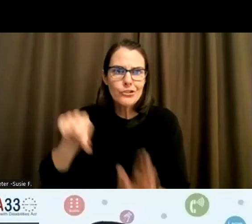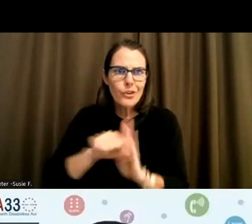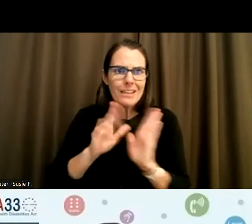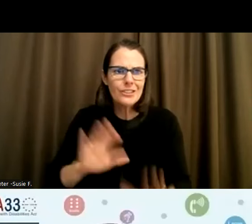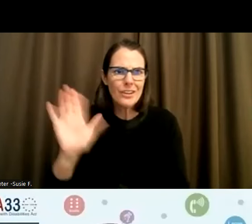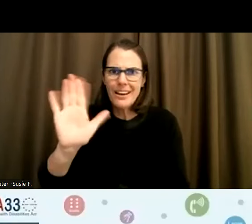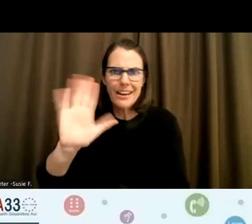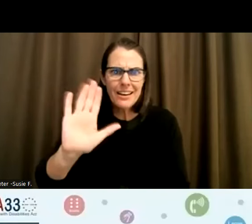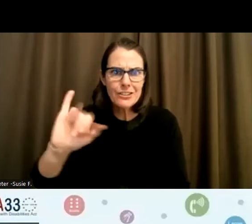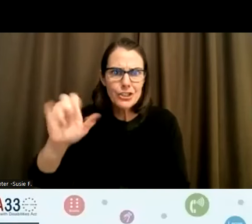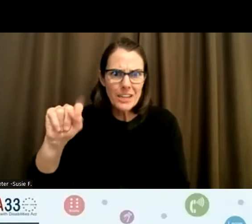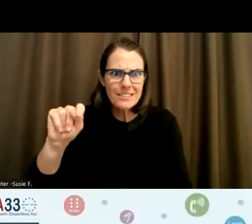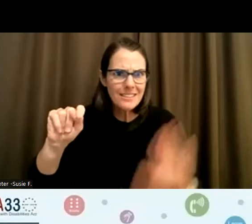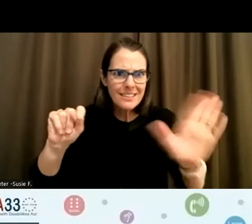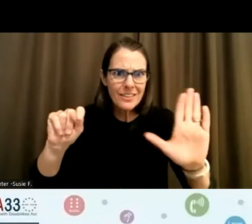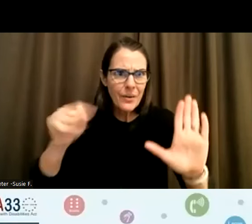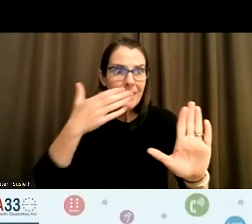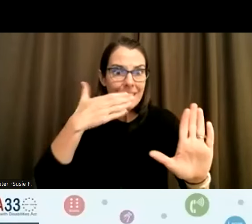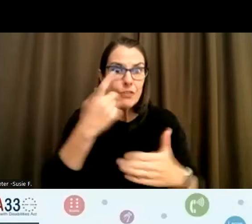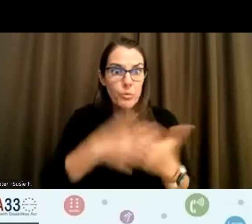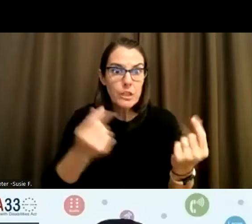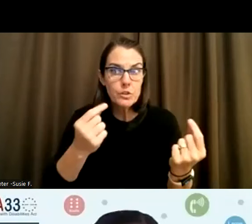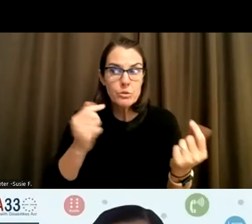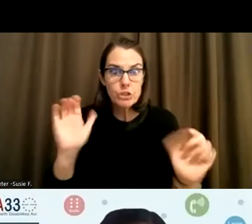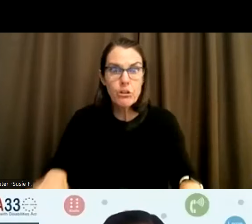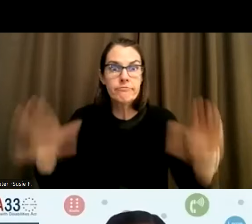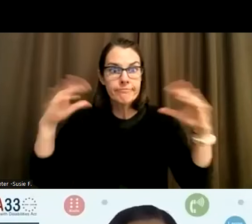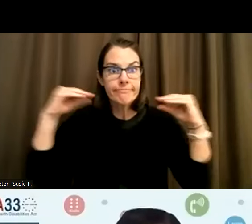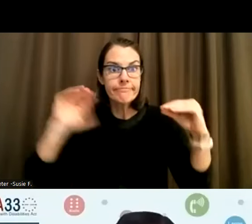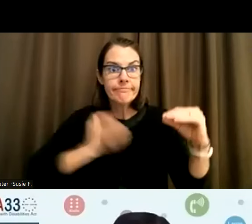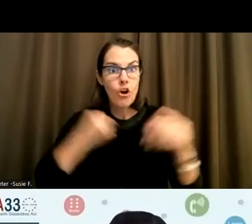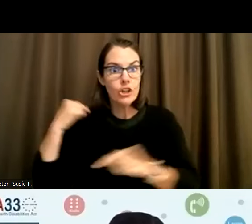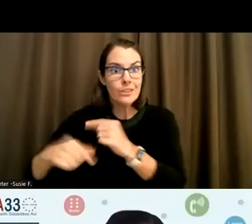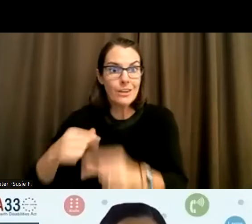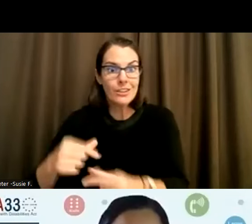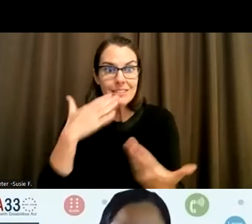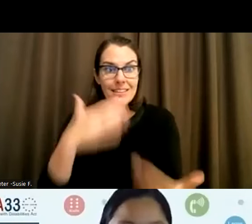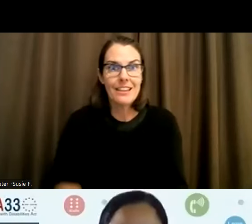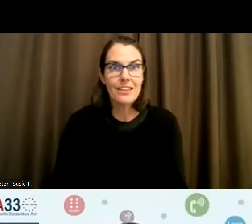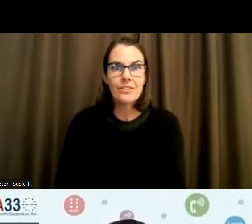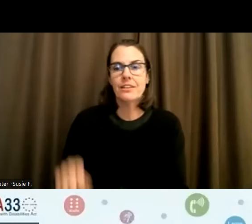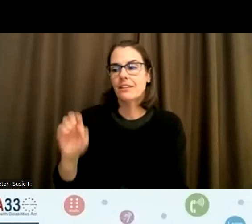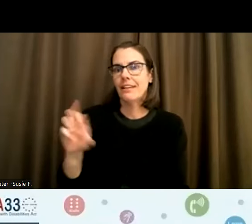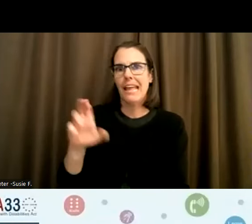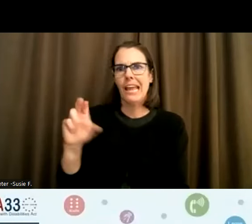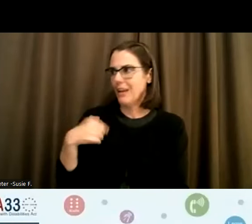Thank you for what you do. You're raising our generations to go. This is Aaron speaking. I was going to say the exact same thing,